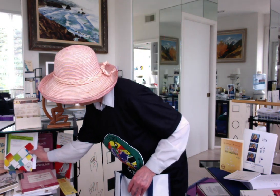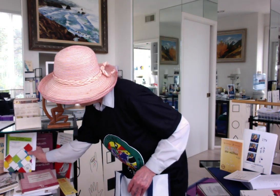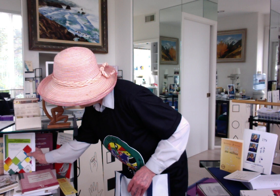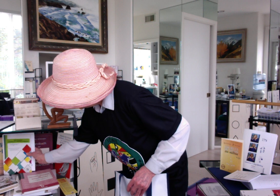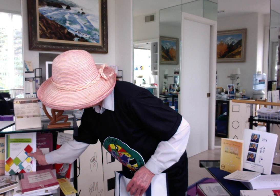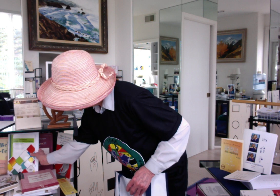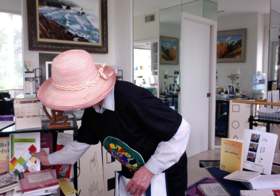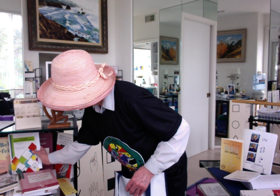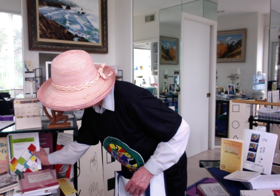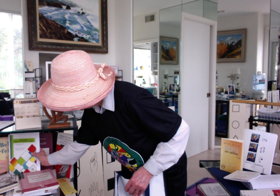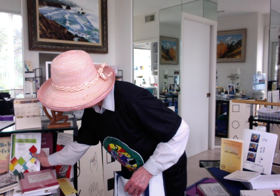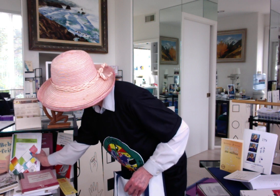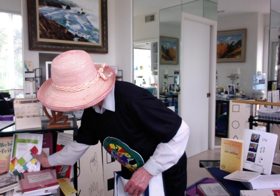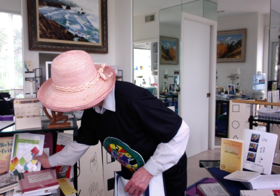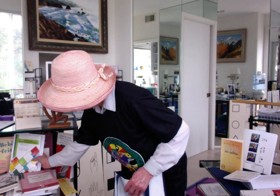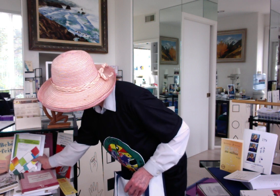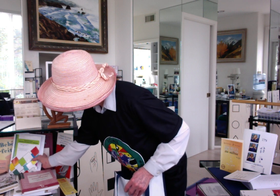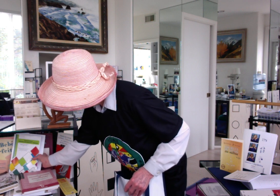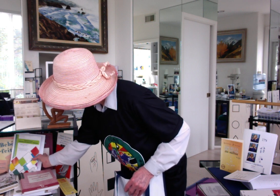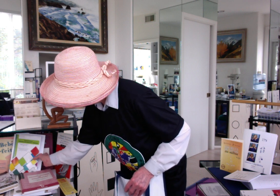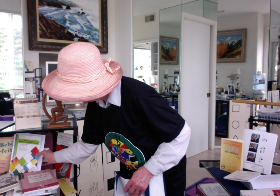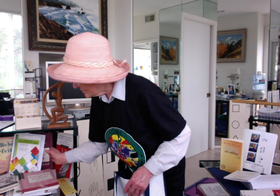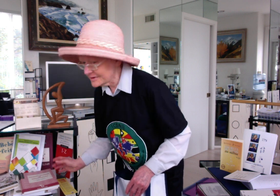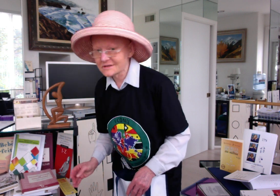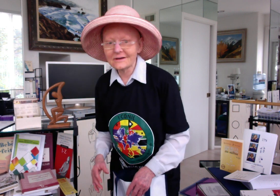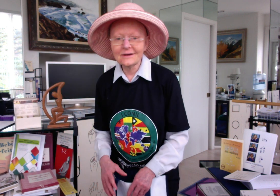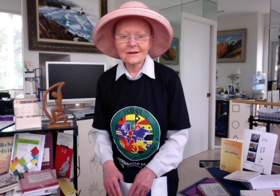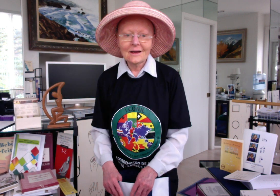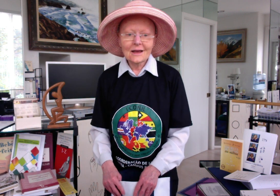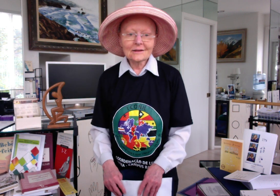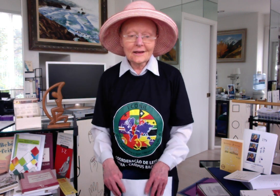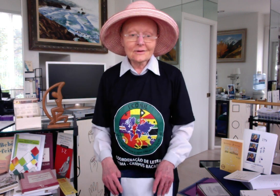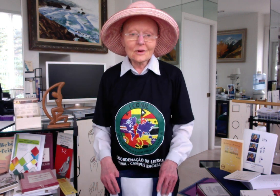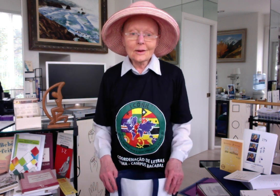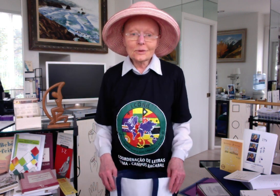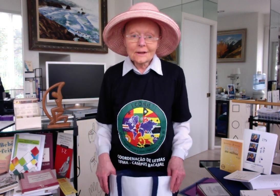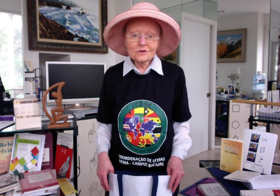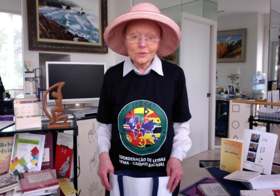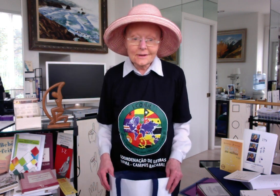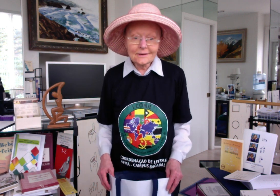my other special gifts from other countries, and later I plan to read it